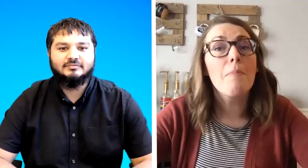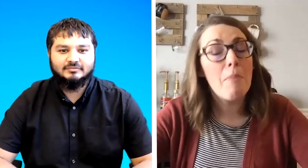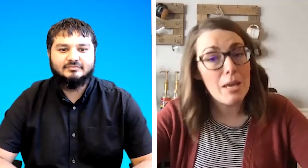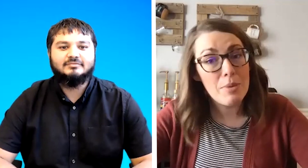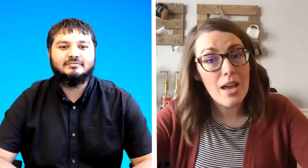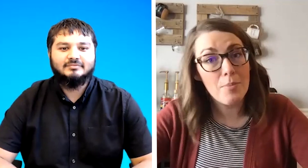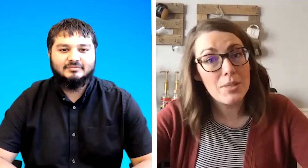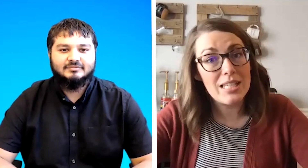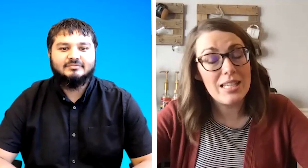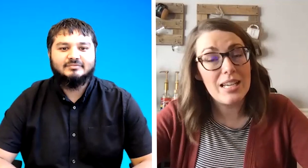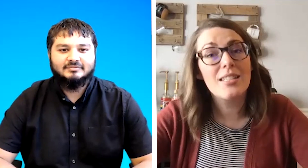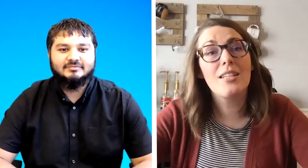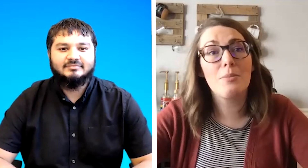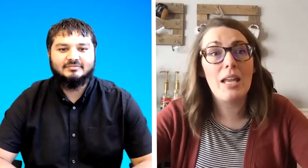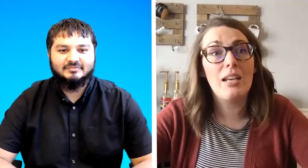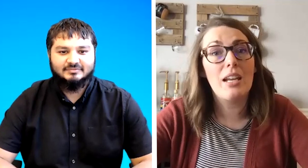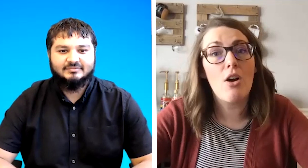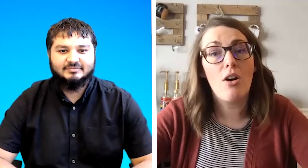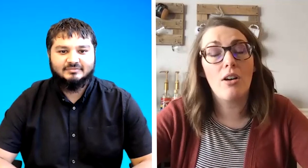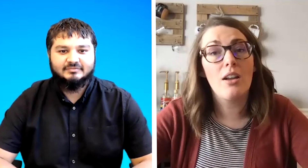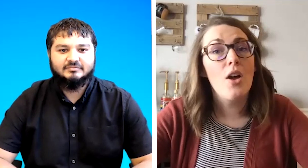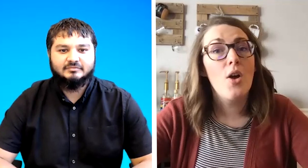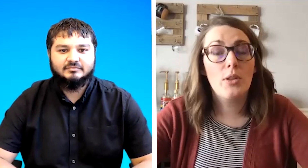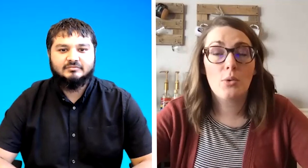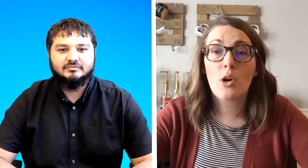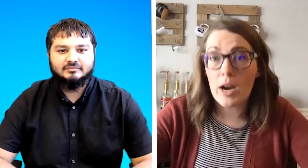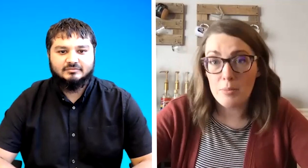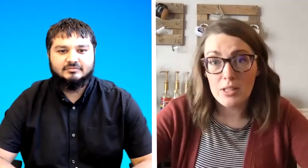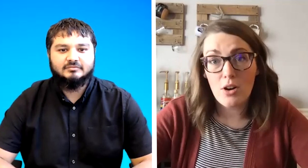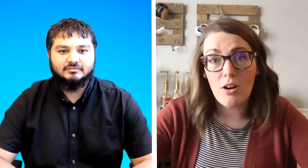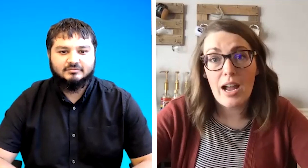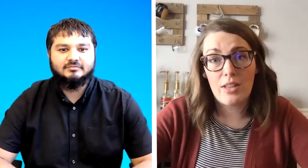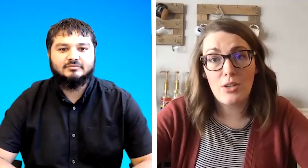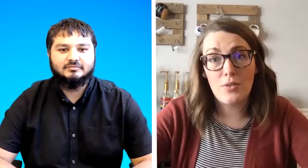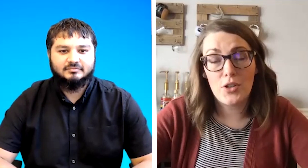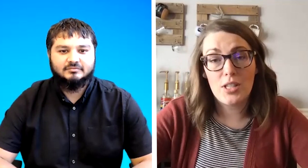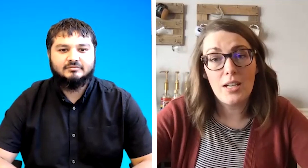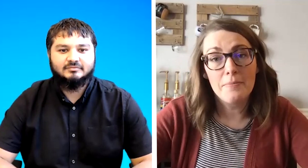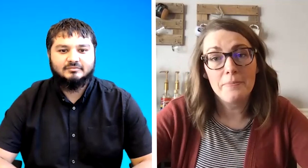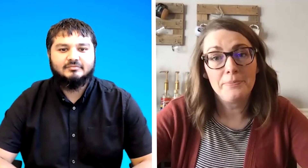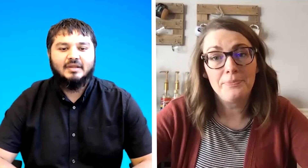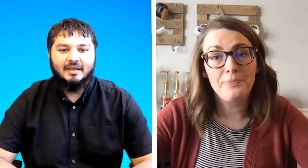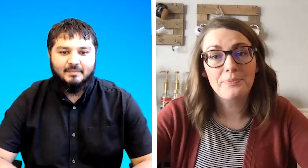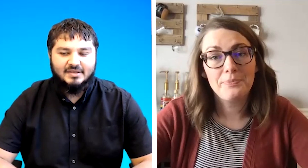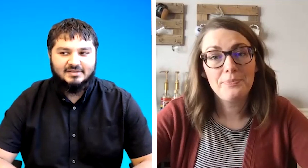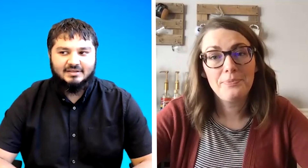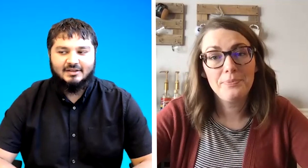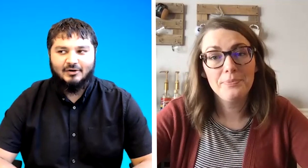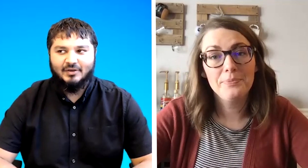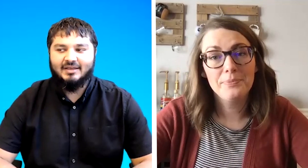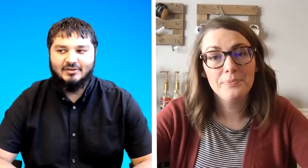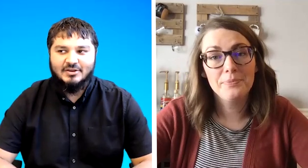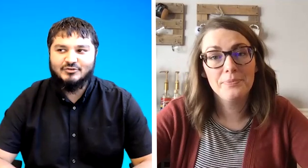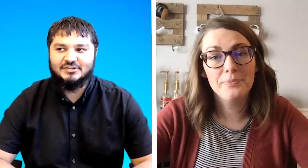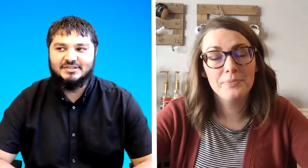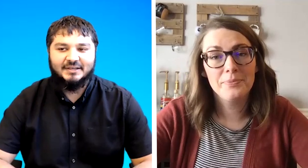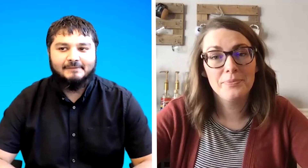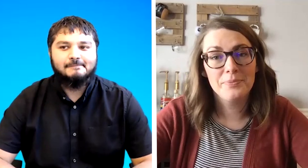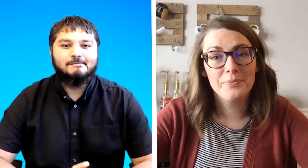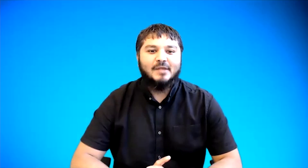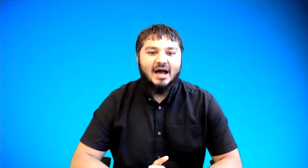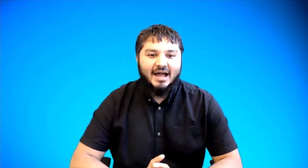maybe up to six depending on what the requirements are at the university amazing okay interesting i